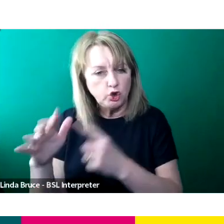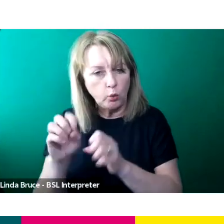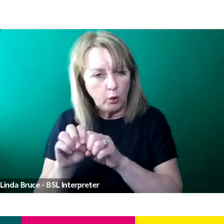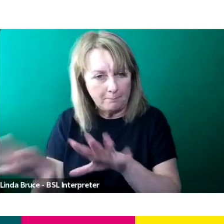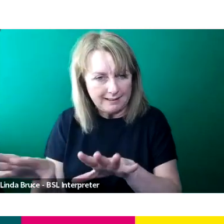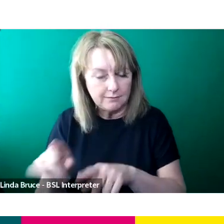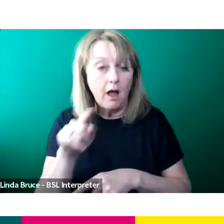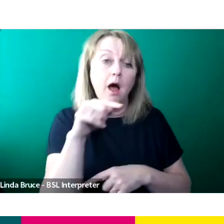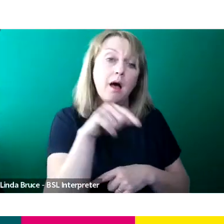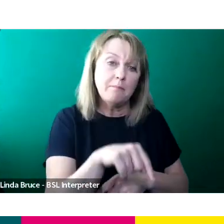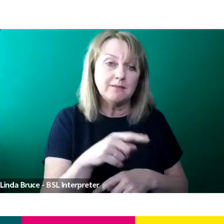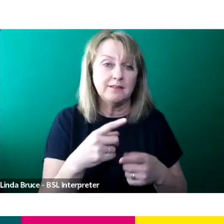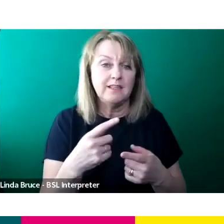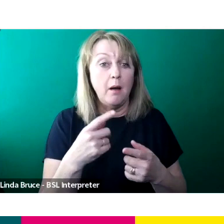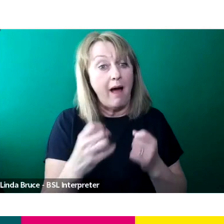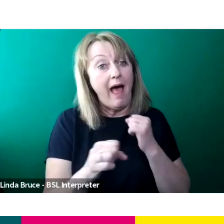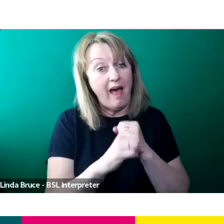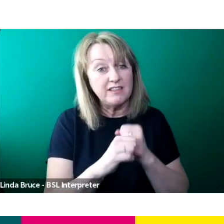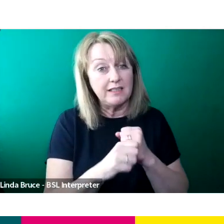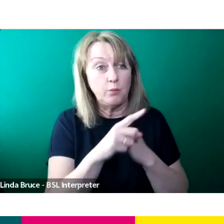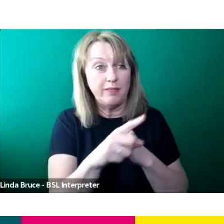And obviously we do advertise with our business partners as well.